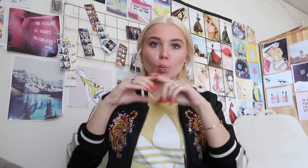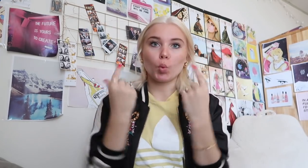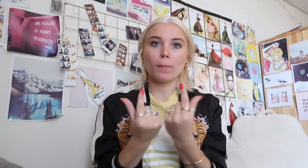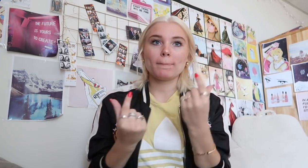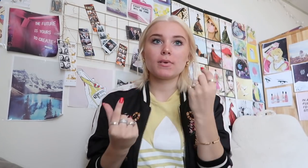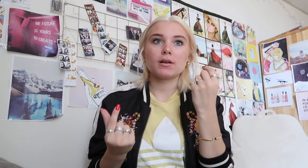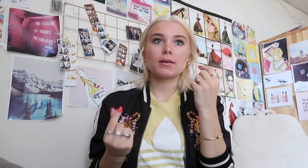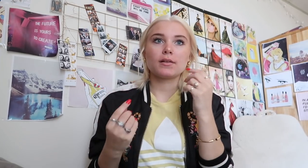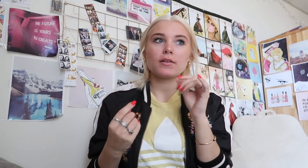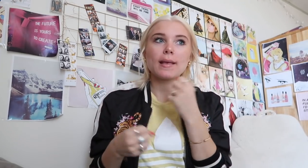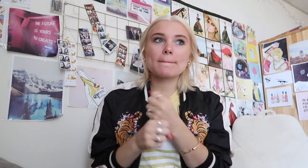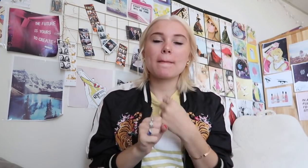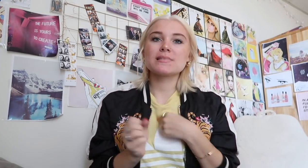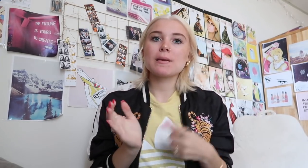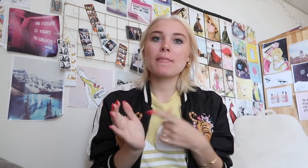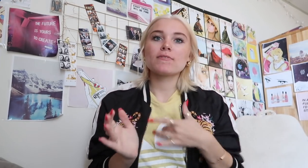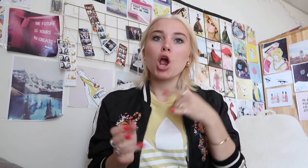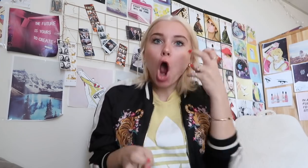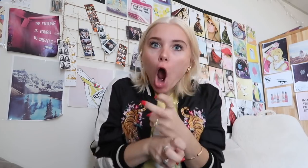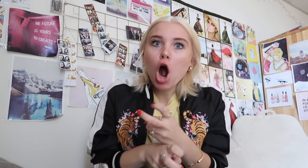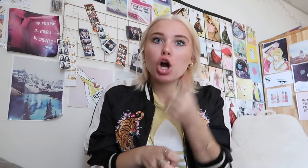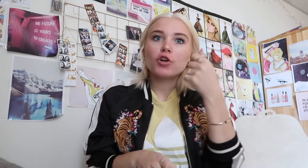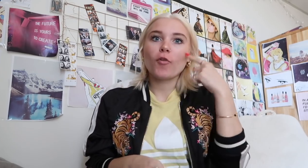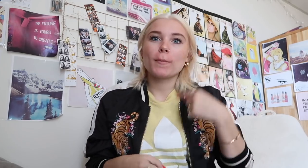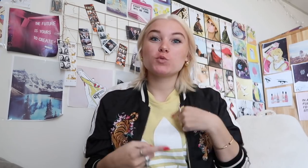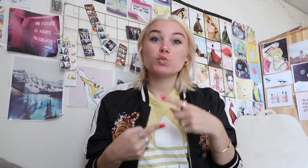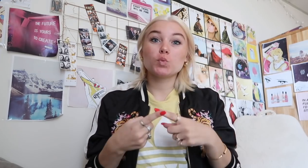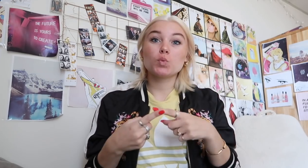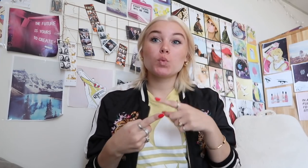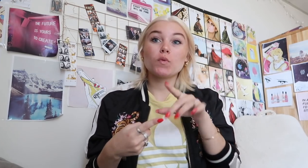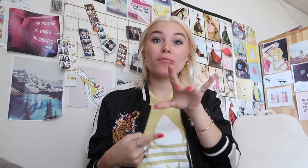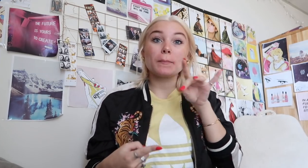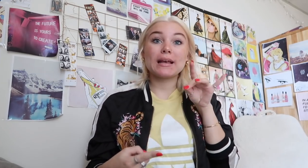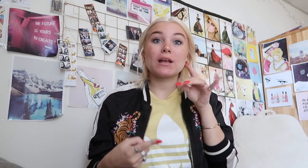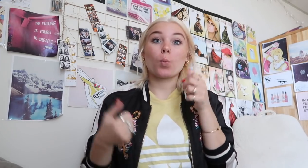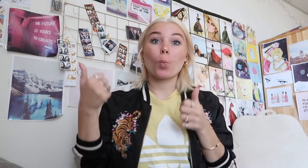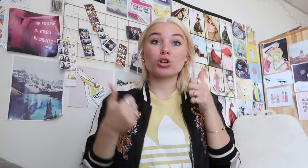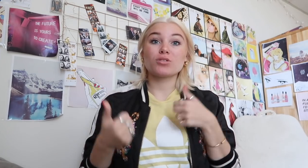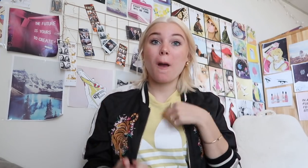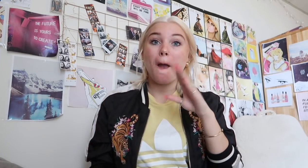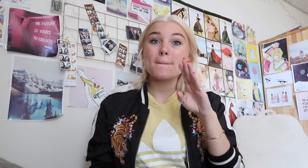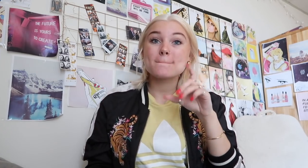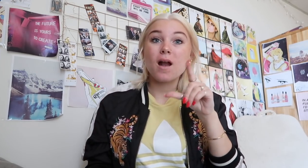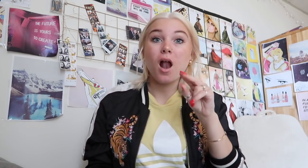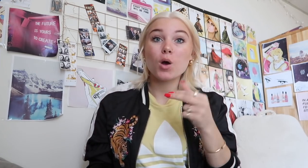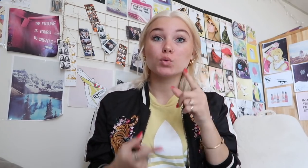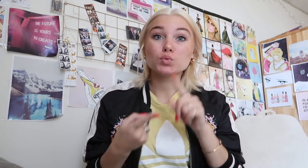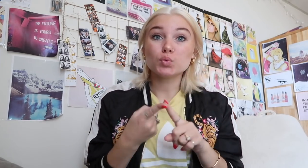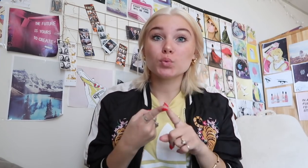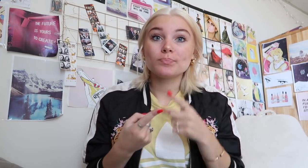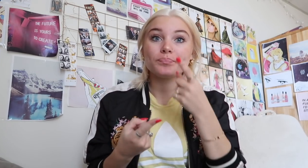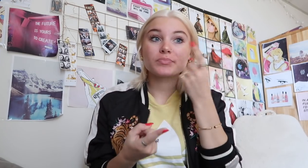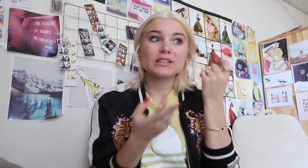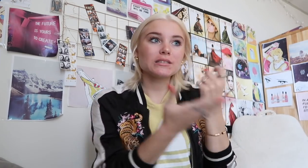it feels like it was really hard for me to pick which group that I should to be belong with